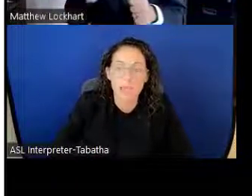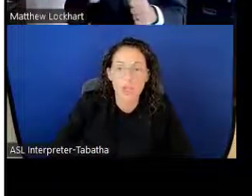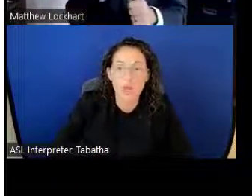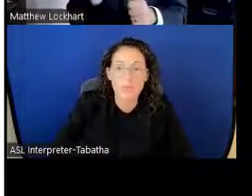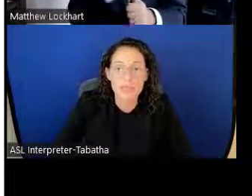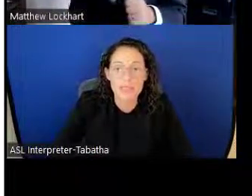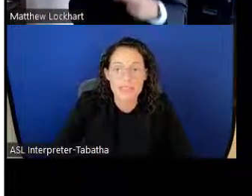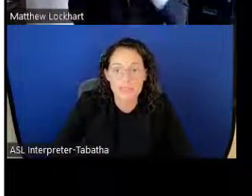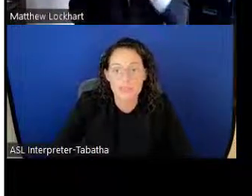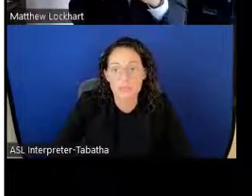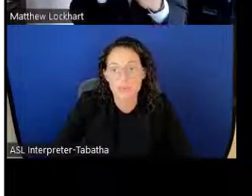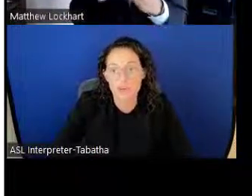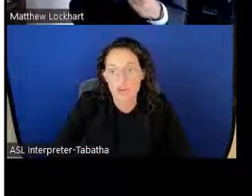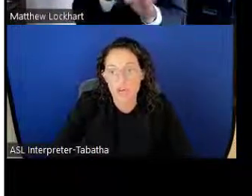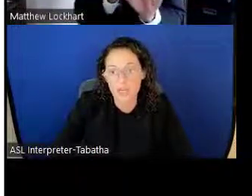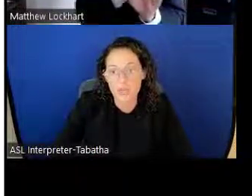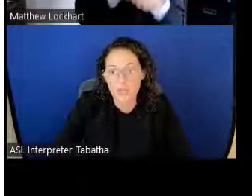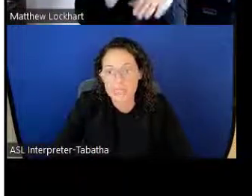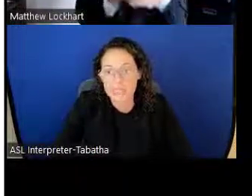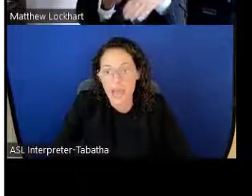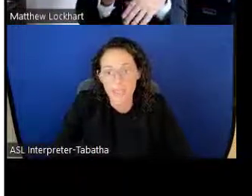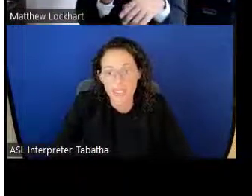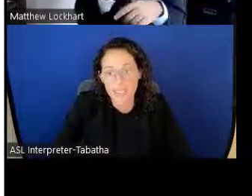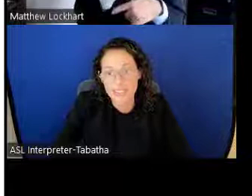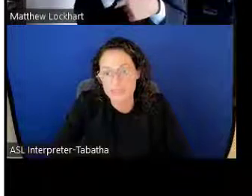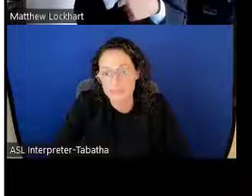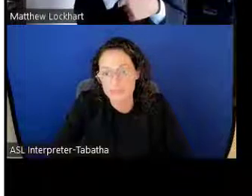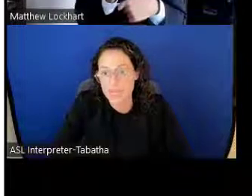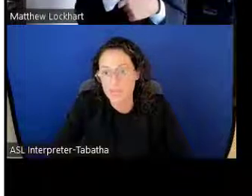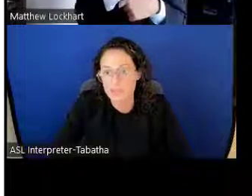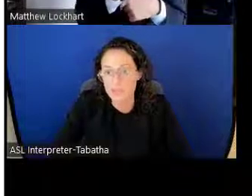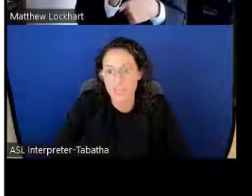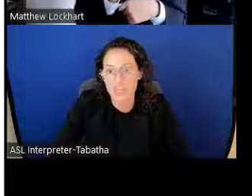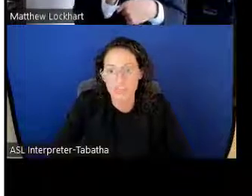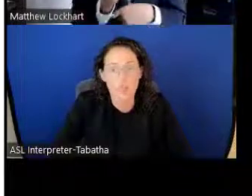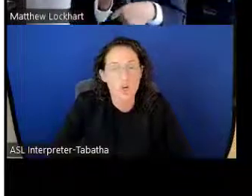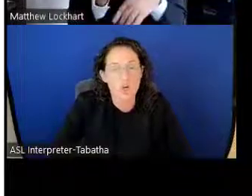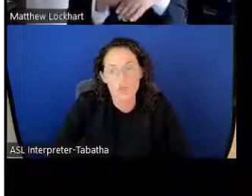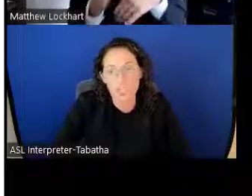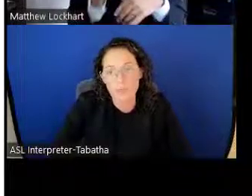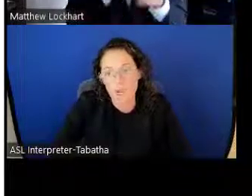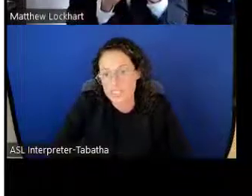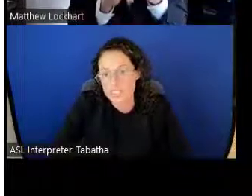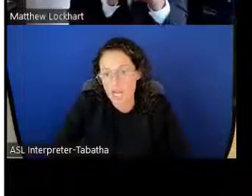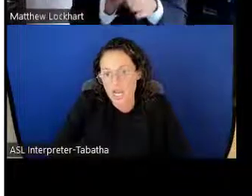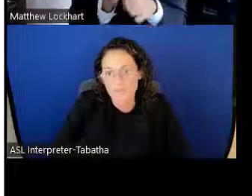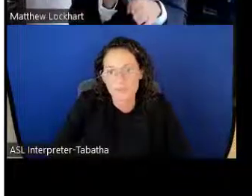LRP is extremely broad. We see applicants sometimes within early postdoc